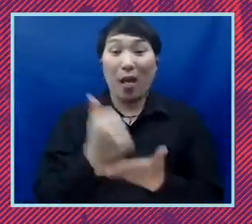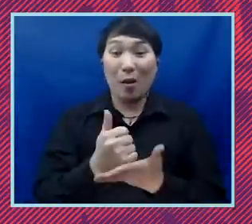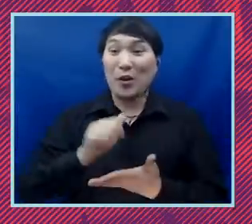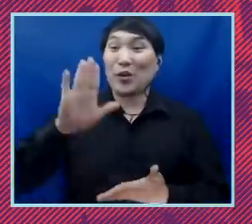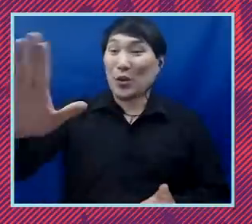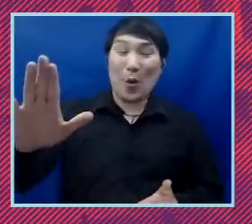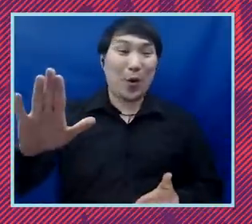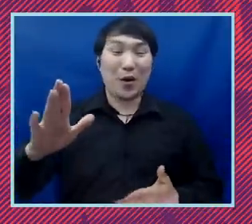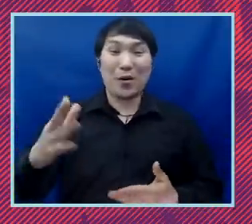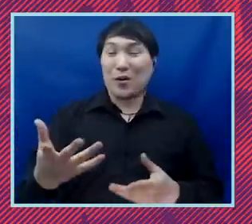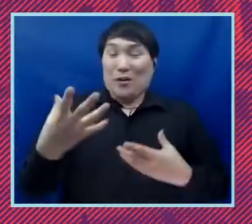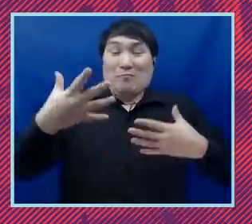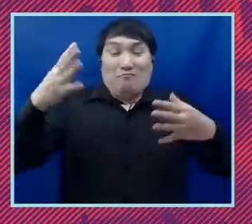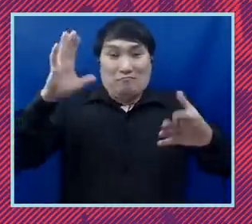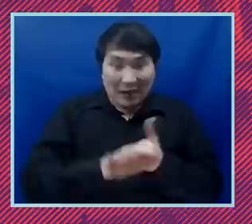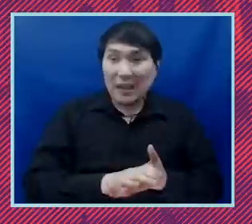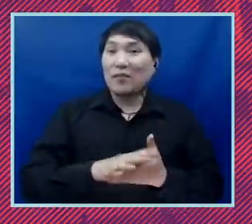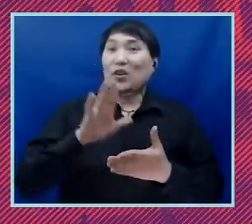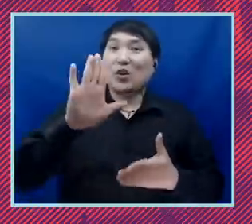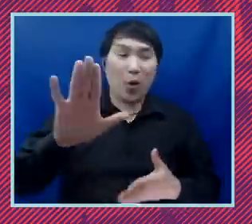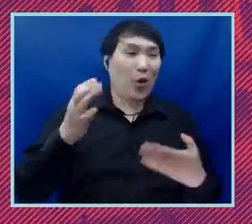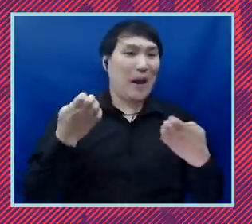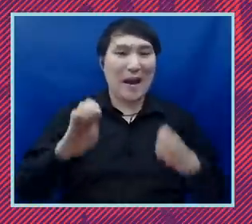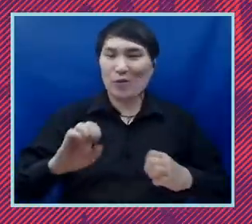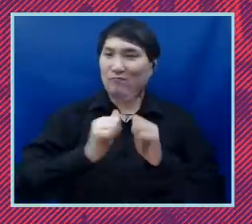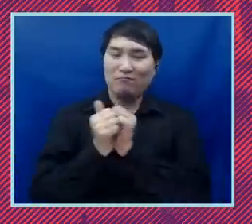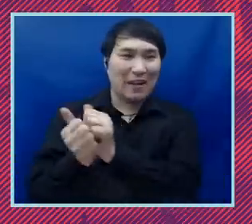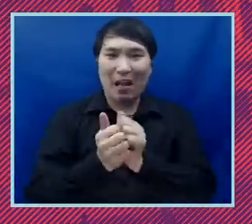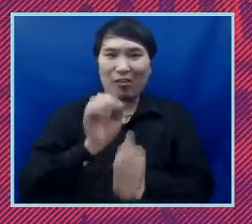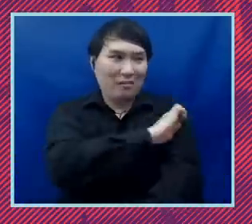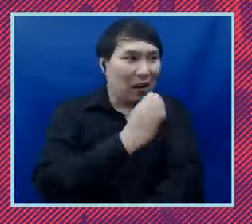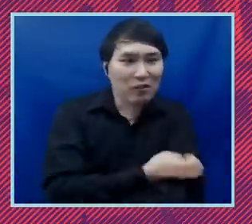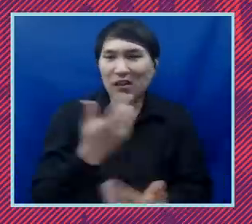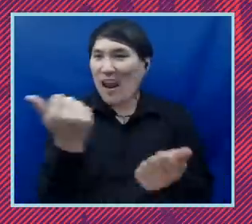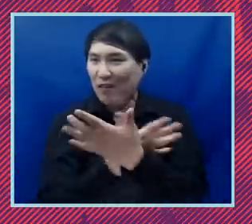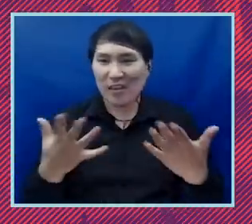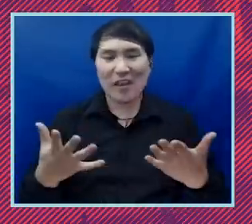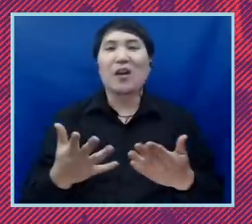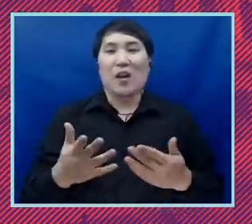with our collective energy, failure is not an option. So I just want to thank you all so very,